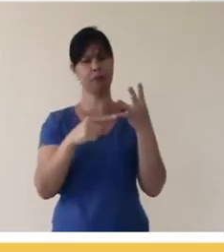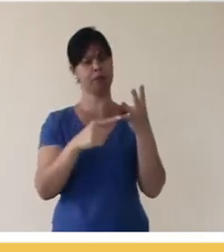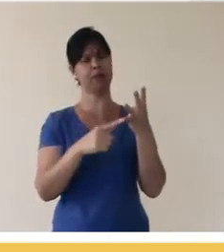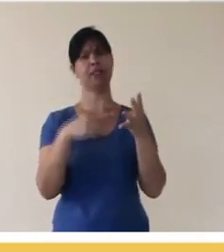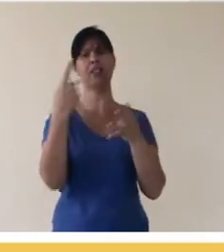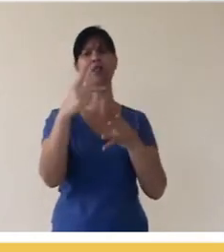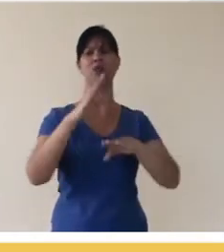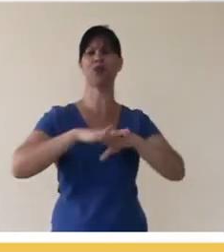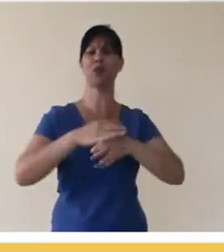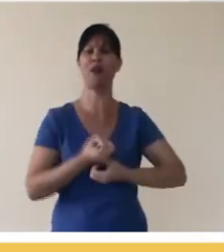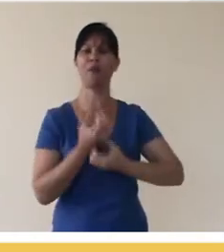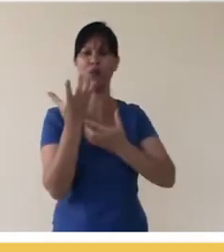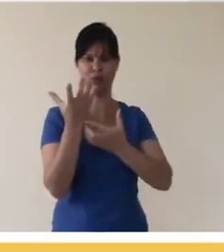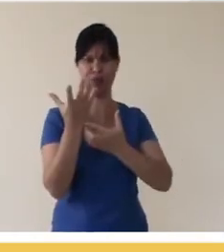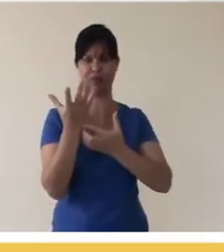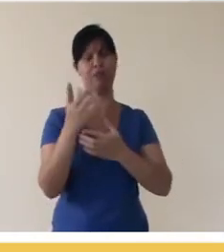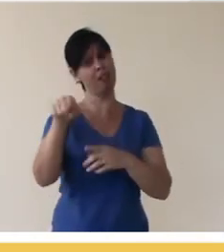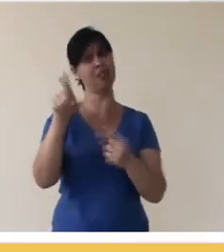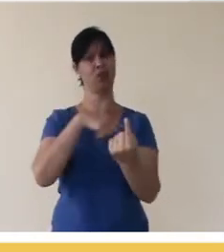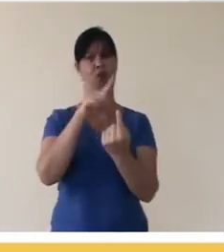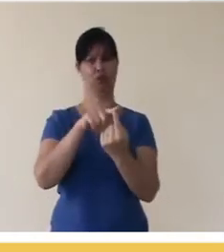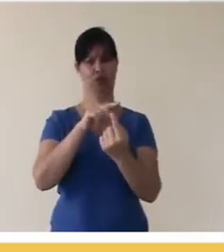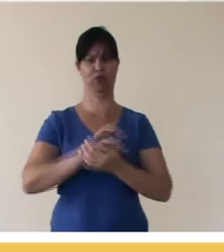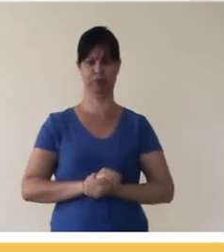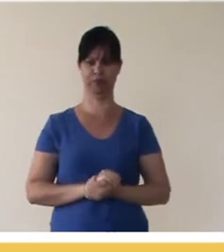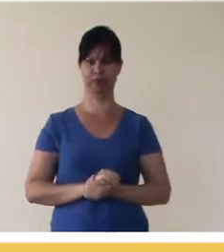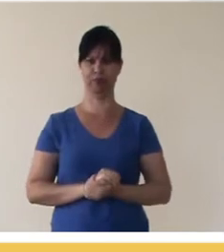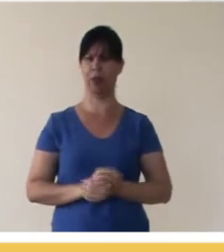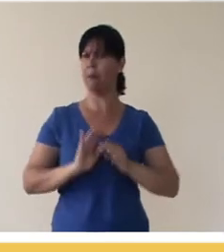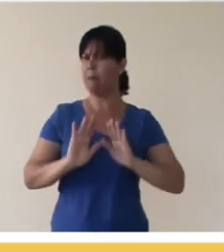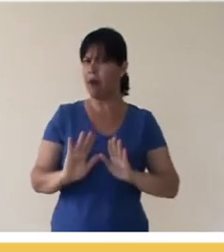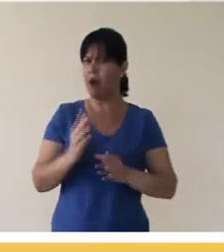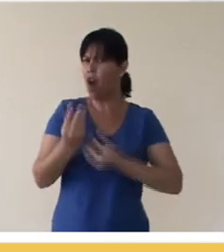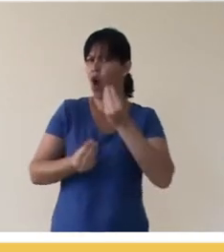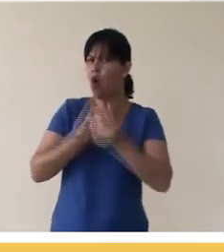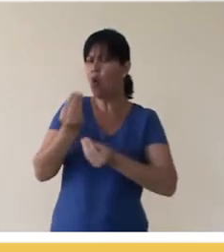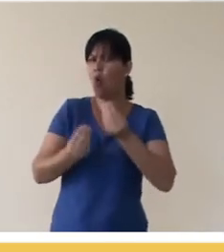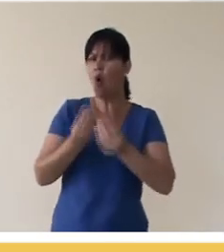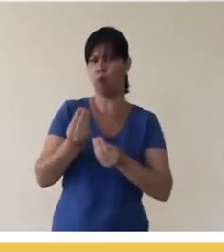the easiest way possible, this is the purpose of the attribution. How does it